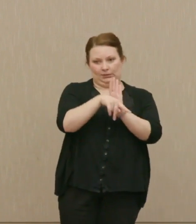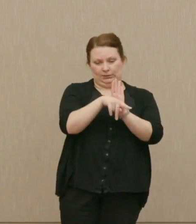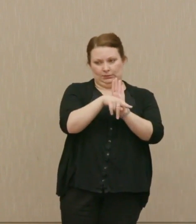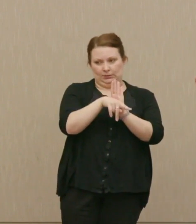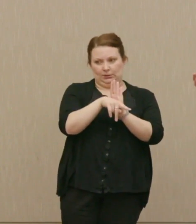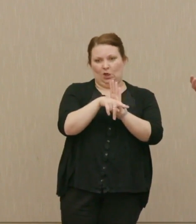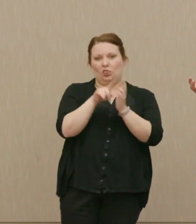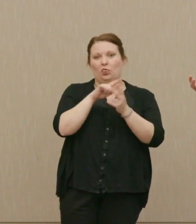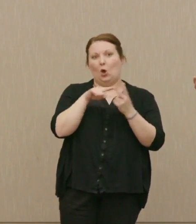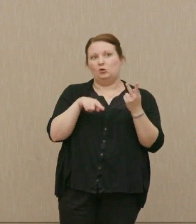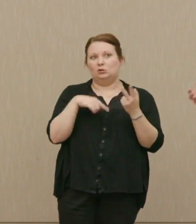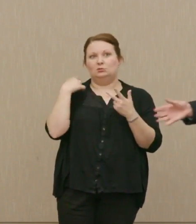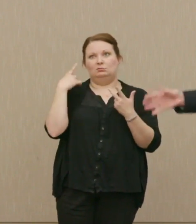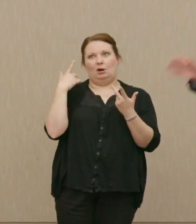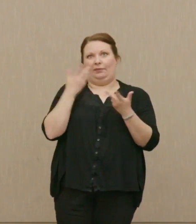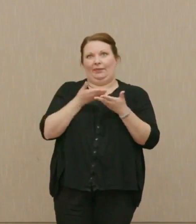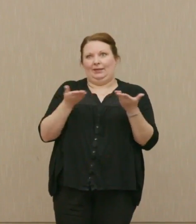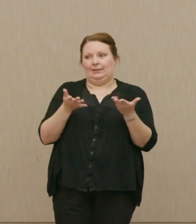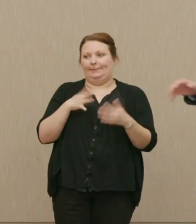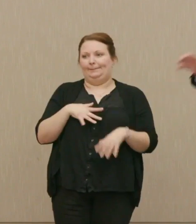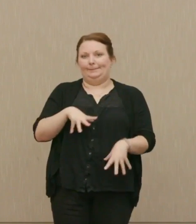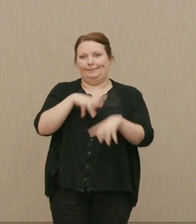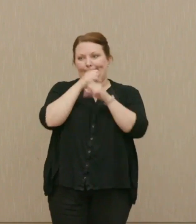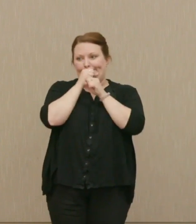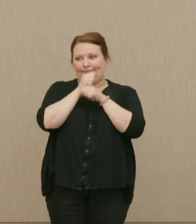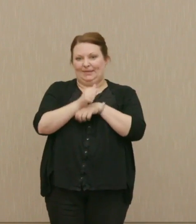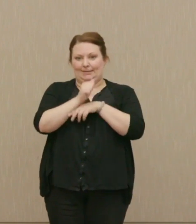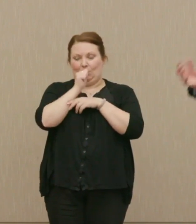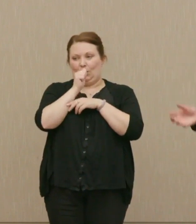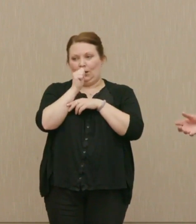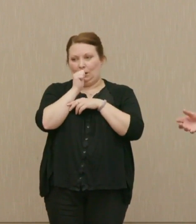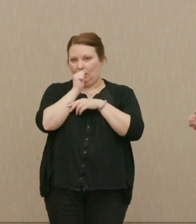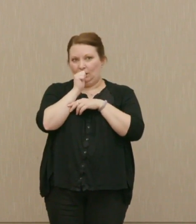All of those are matters kept secret by practically everybody.